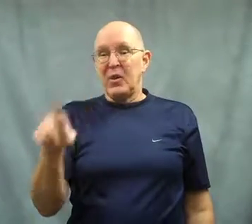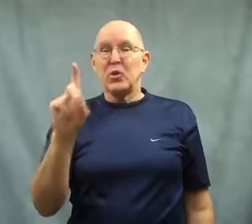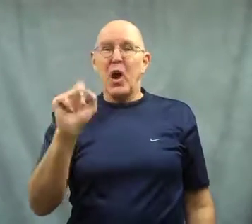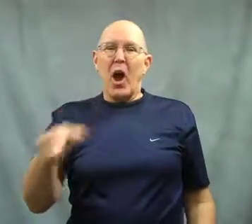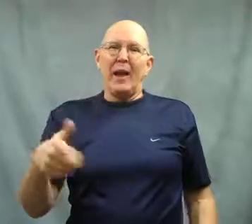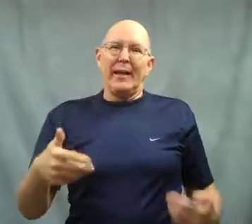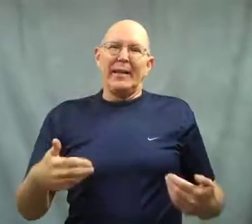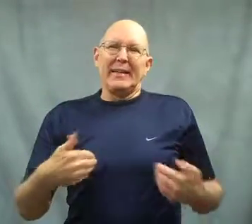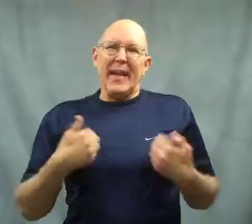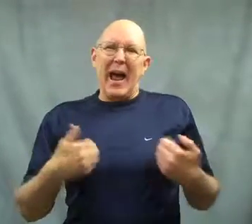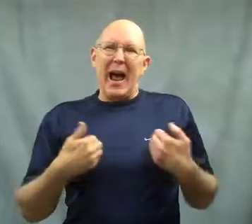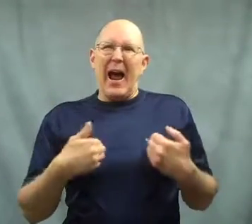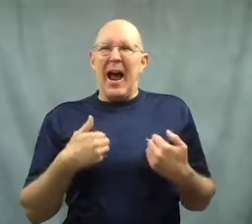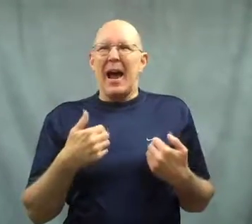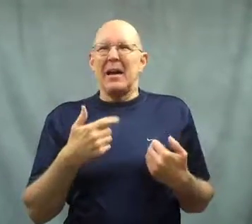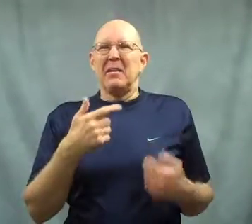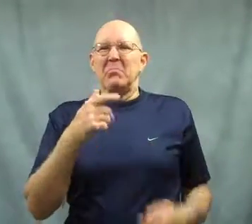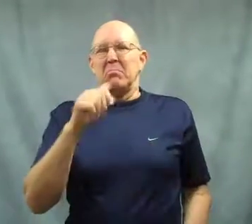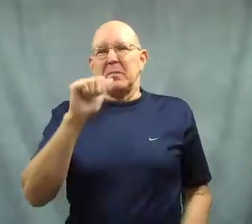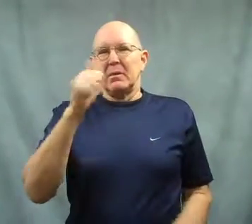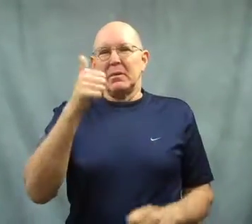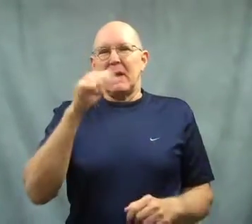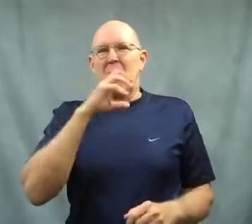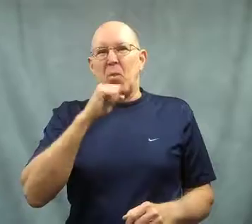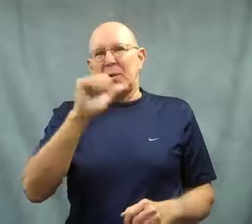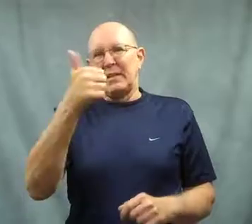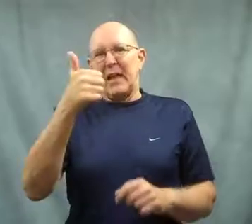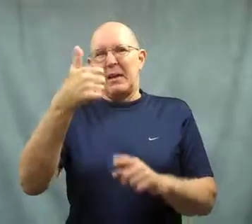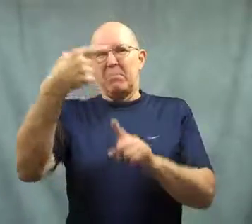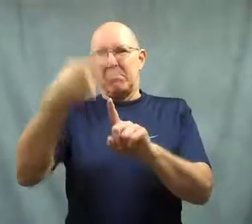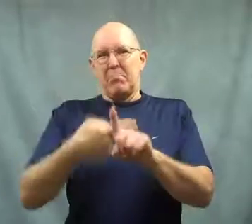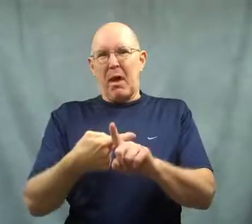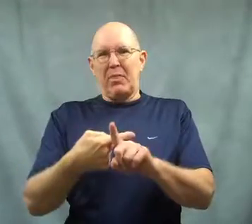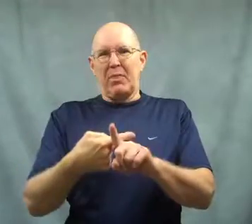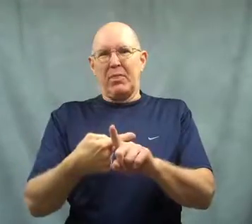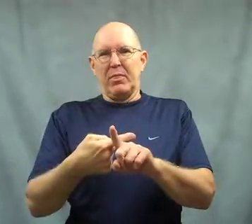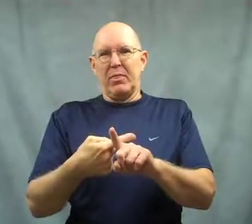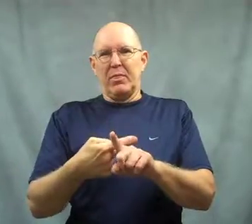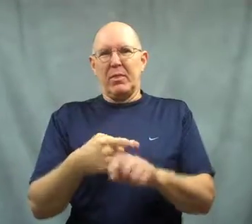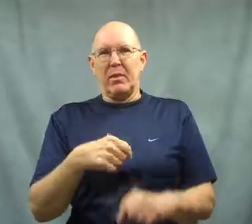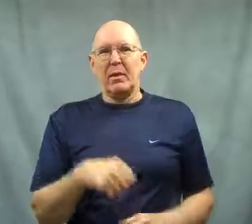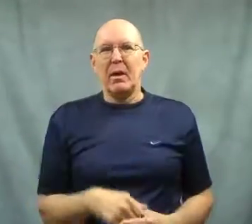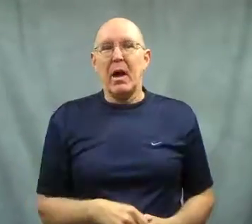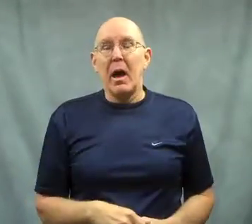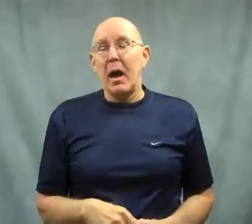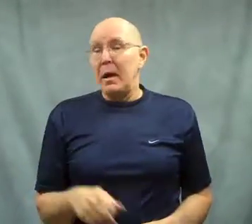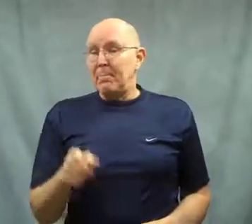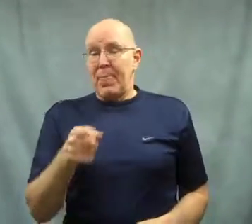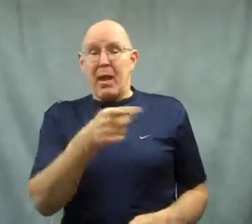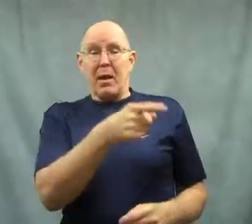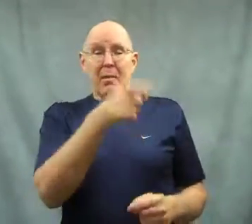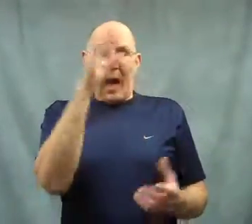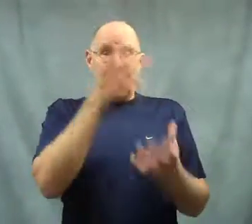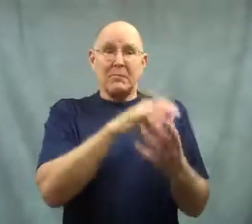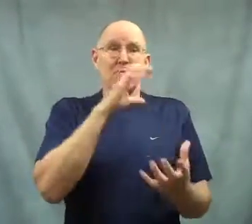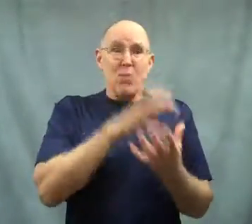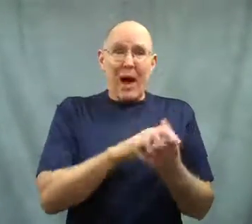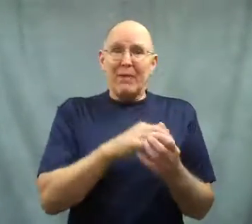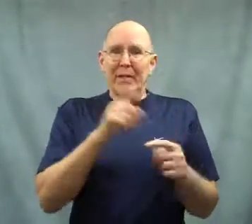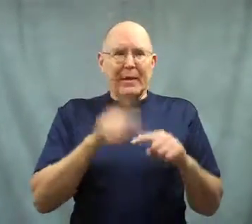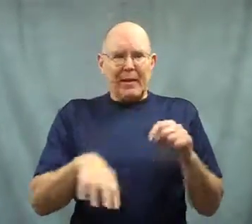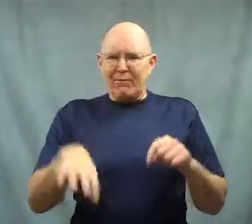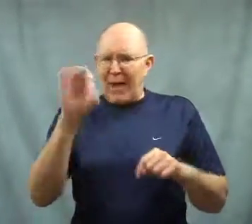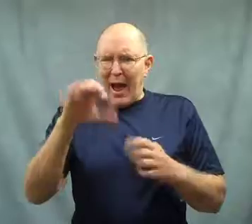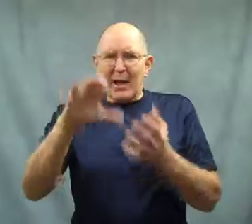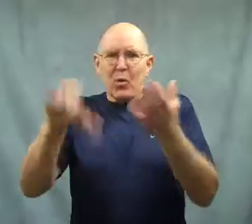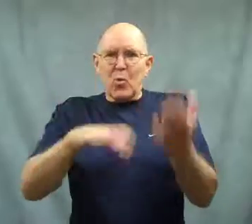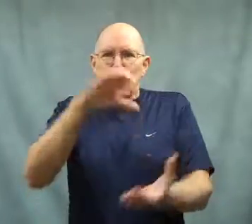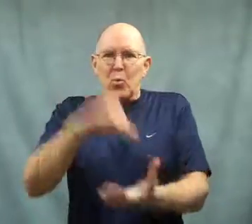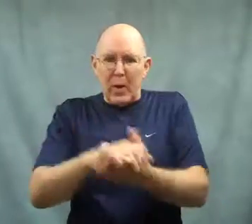This dog is young, about 10 months old.